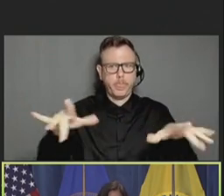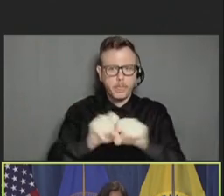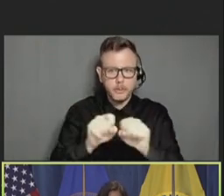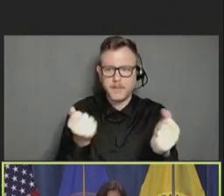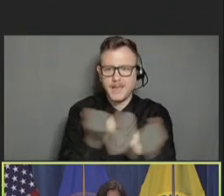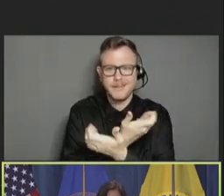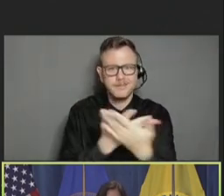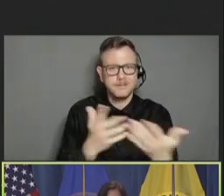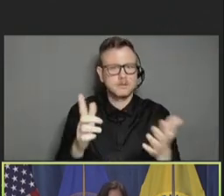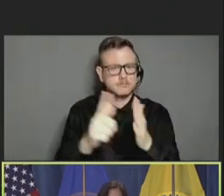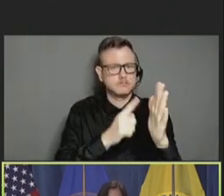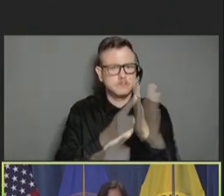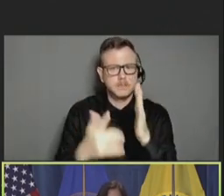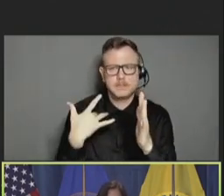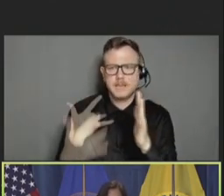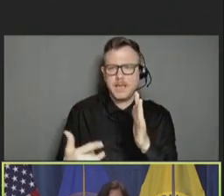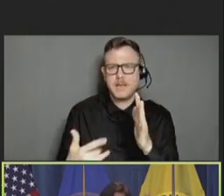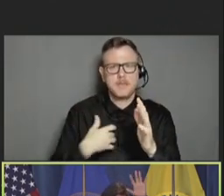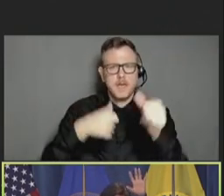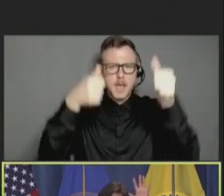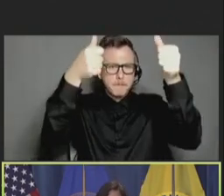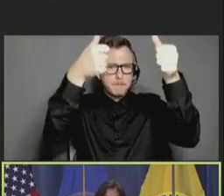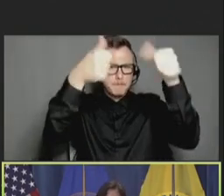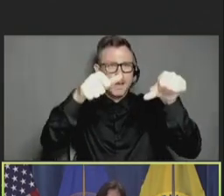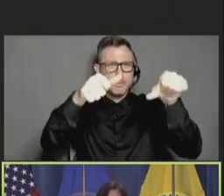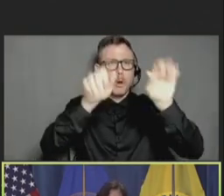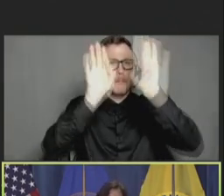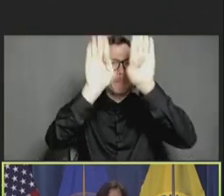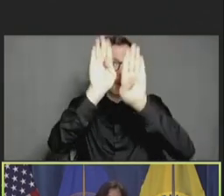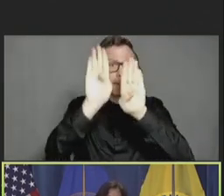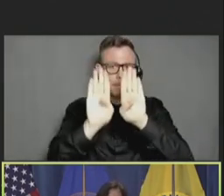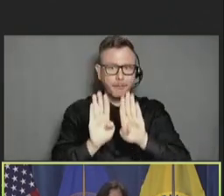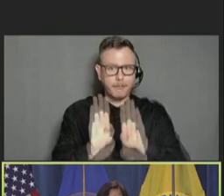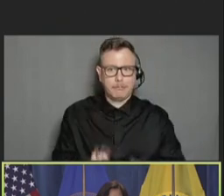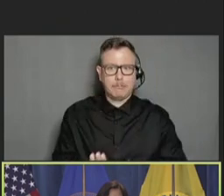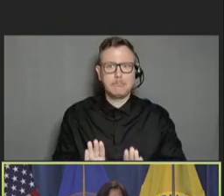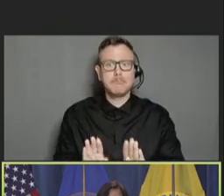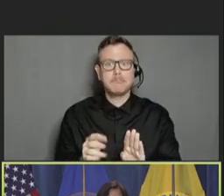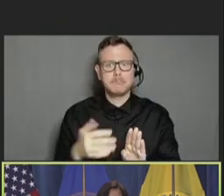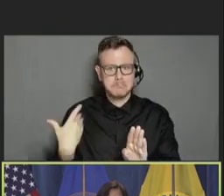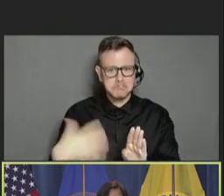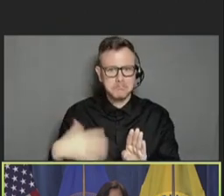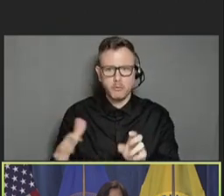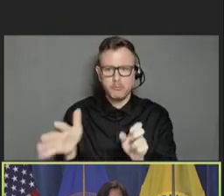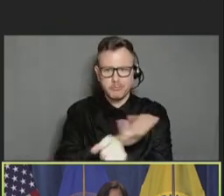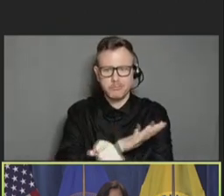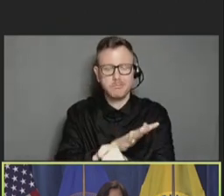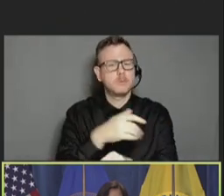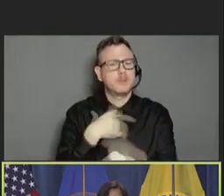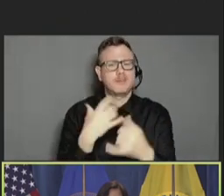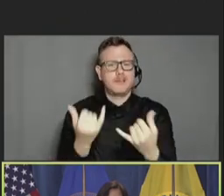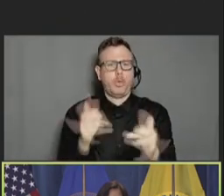Normally, they were papered from head to -- sort of top to bottom. And the world looked very